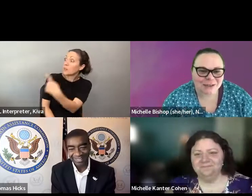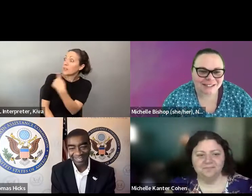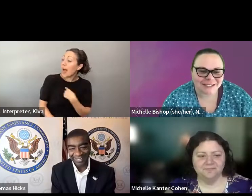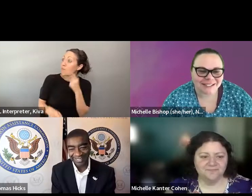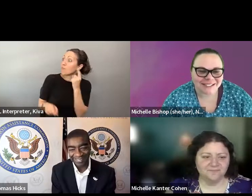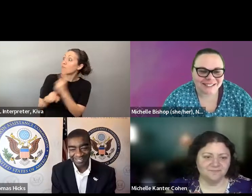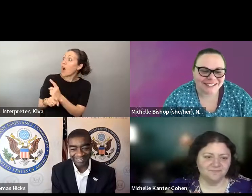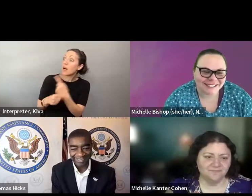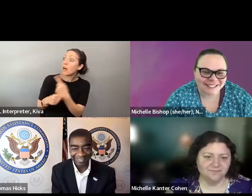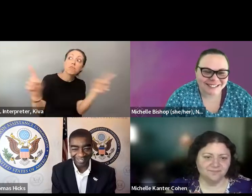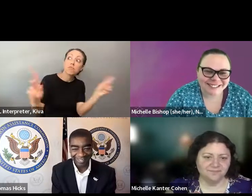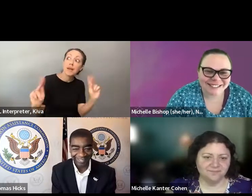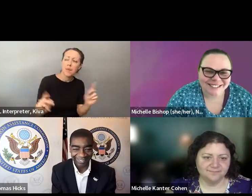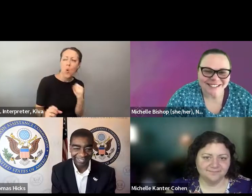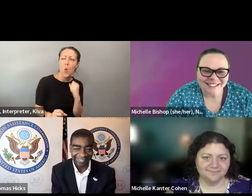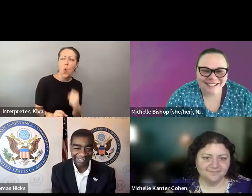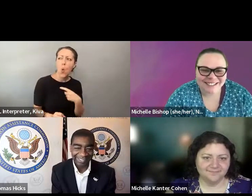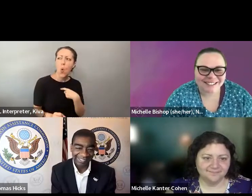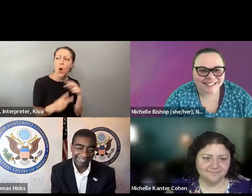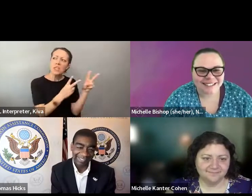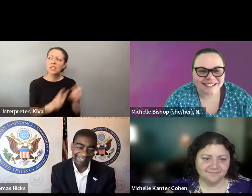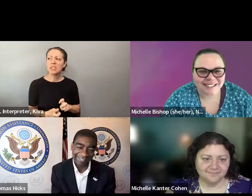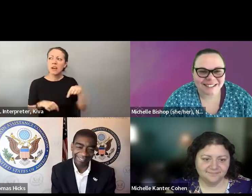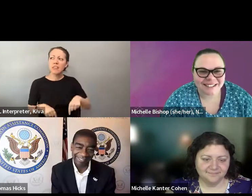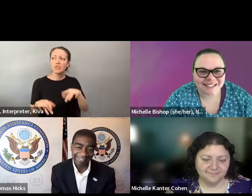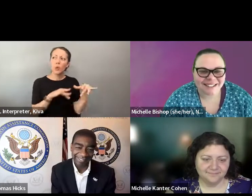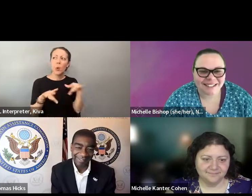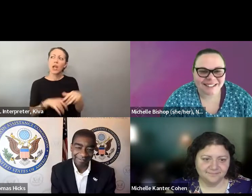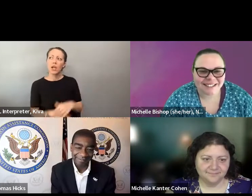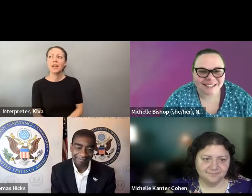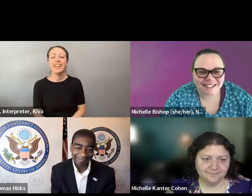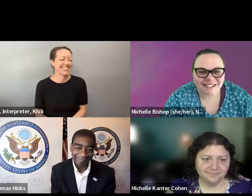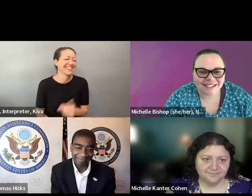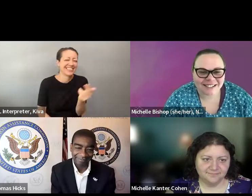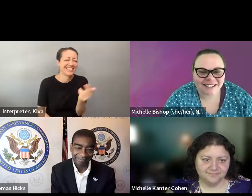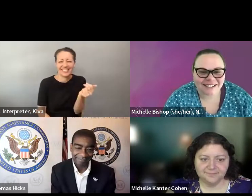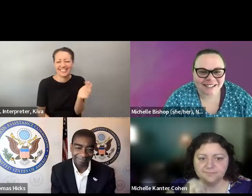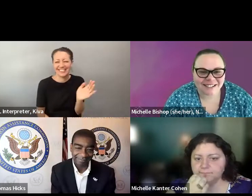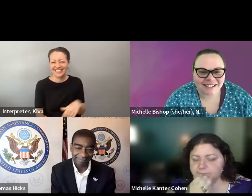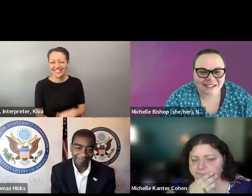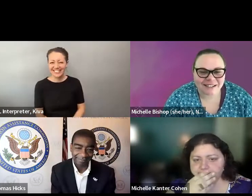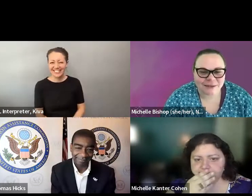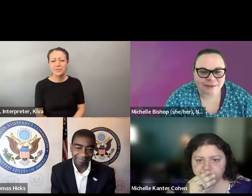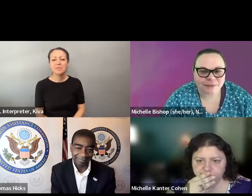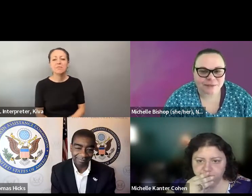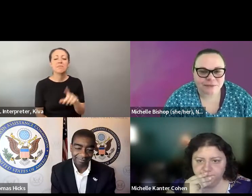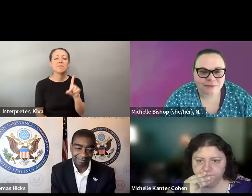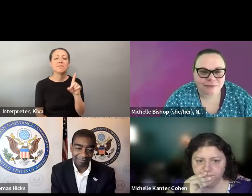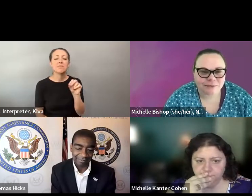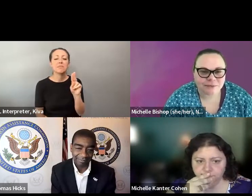» Michelle: I do need a recording of this event so I I do need a recording of this event so that I can play at will, or recording of Tom Hicks telling people that I'm right. can play at will a recording of Tom Hicks telling people We do have some really good questions from the audience. that I'm right. Yes, that is true.